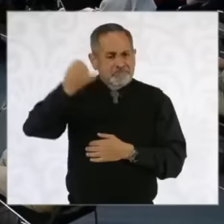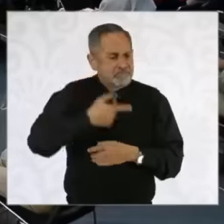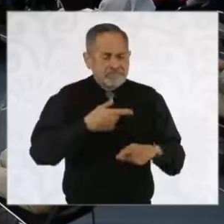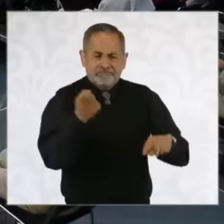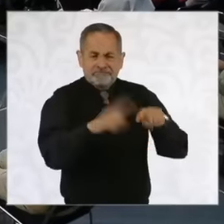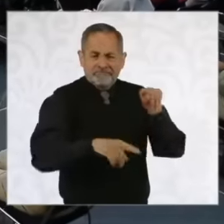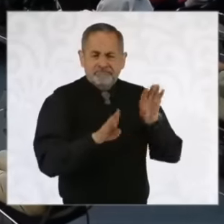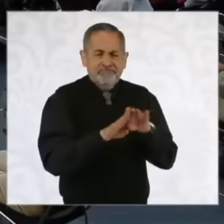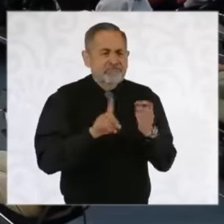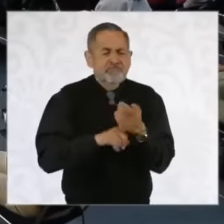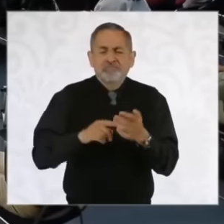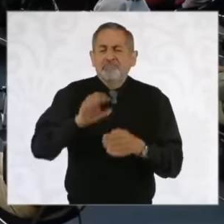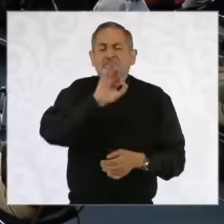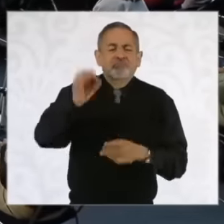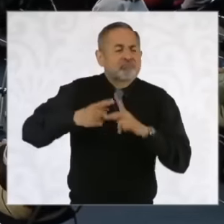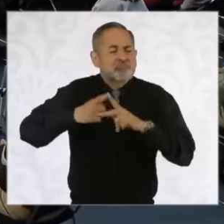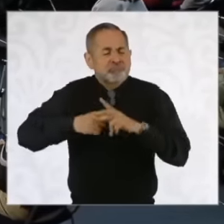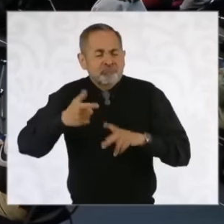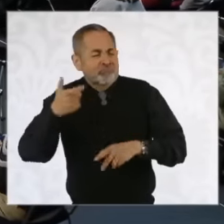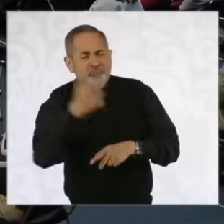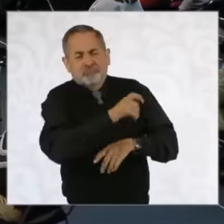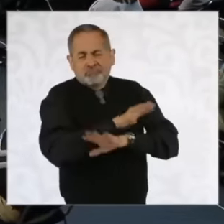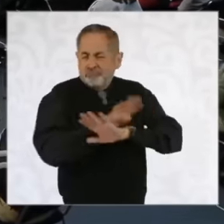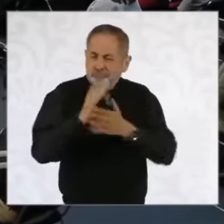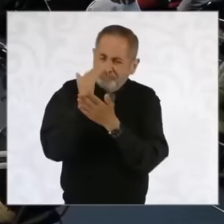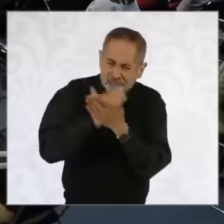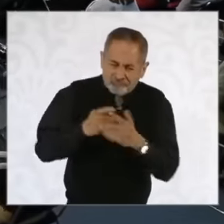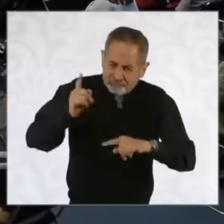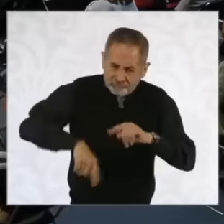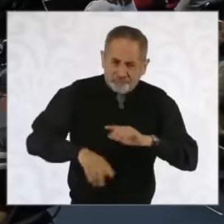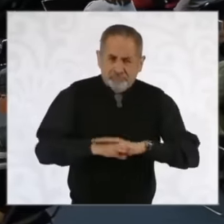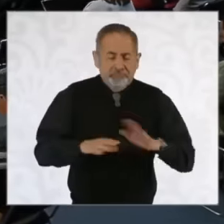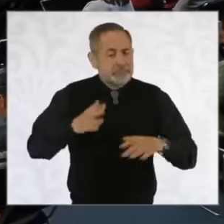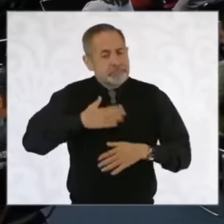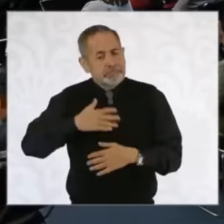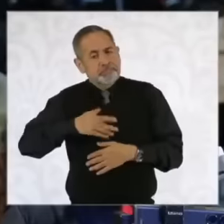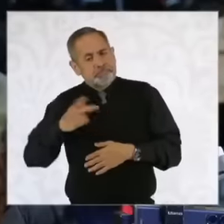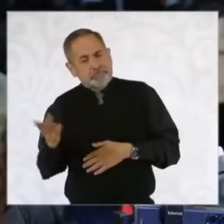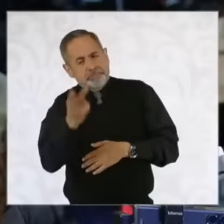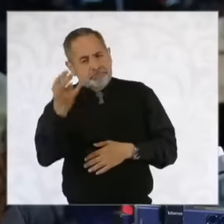quota system. Hey, ask him. adhering to this logic that education cannot be a